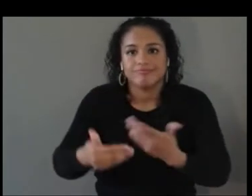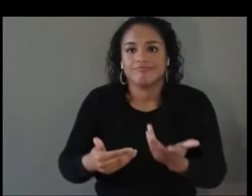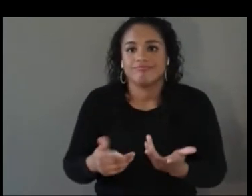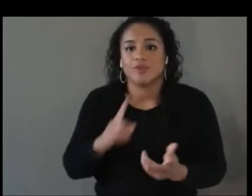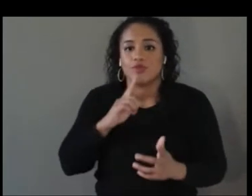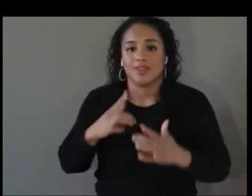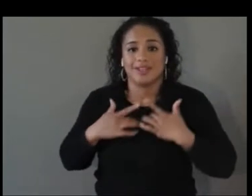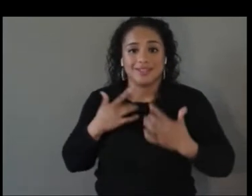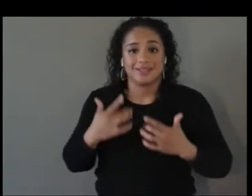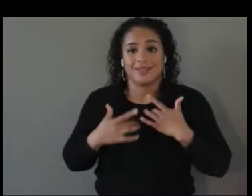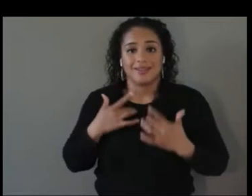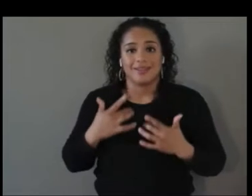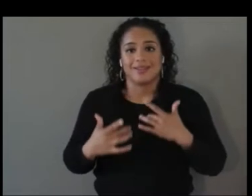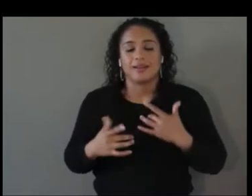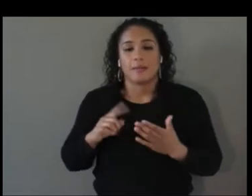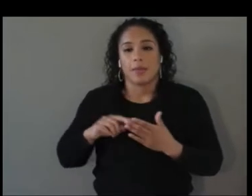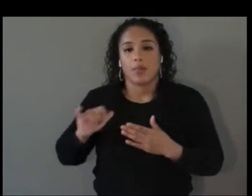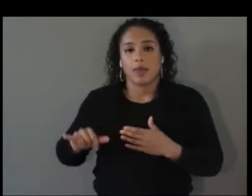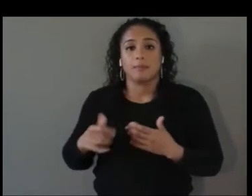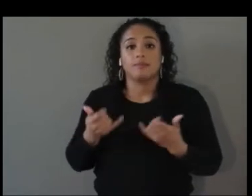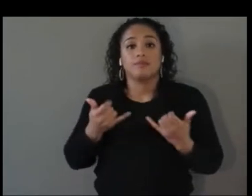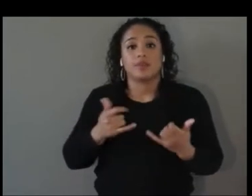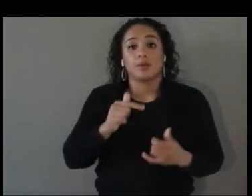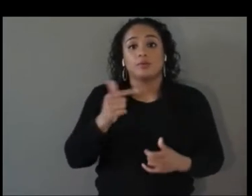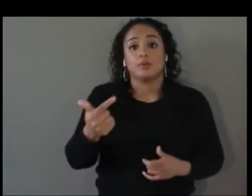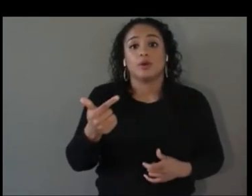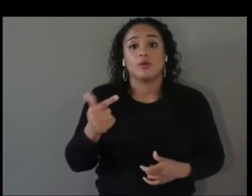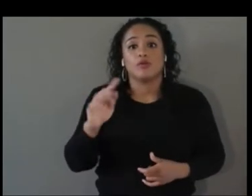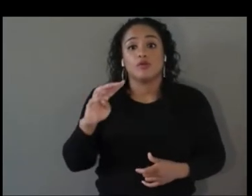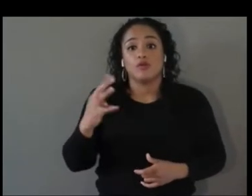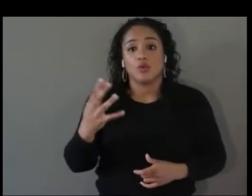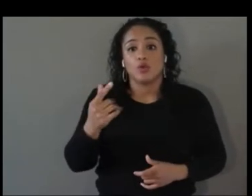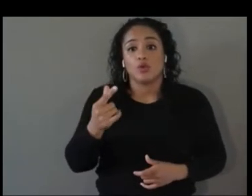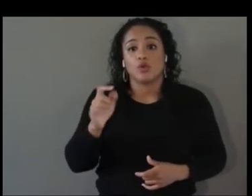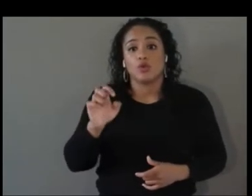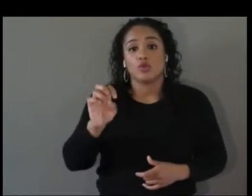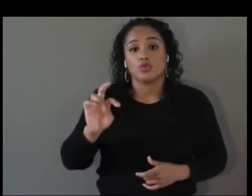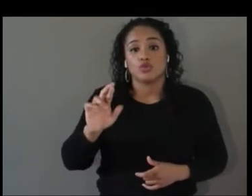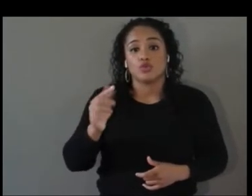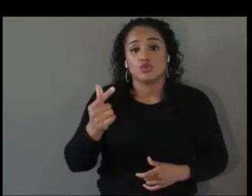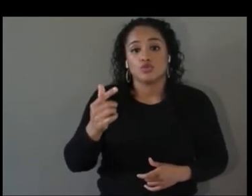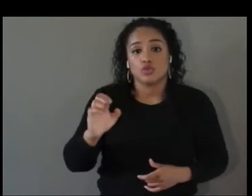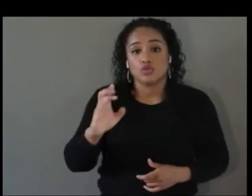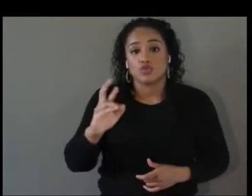and this is Josh Christianson of the Partnership on Inclusive Apprenticeships. Josh, You and I have talked and